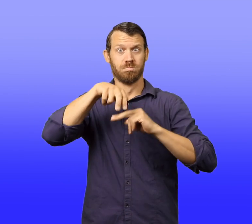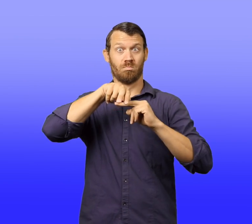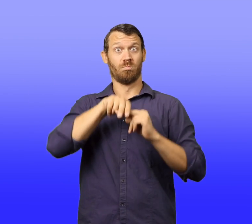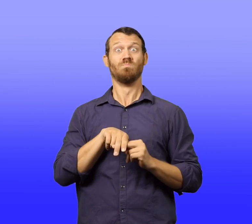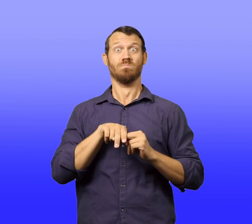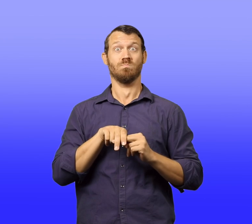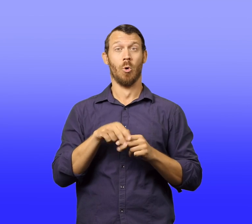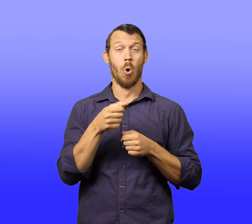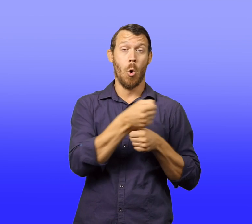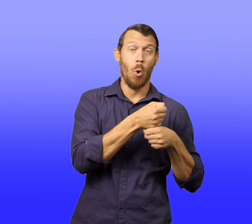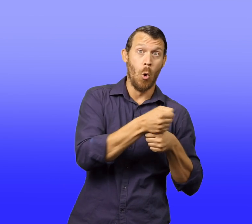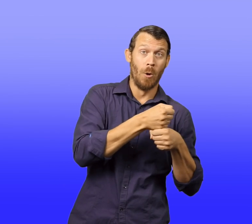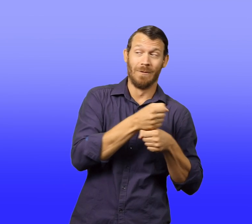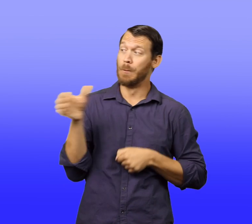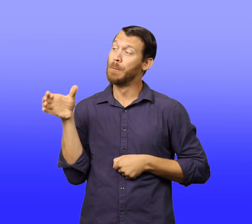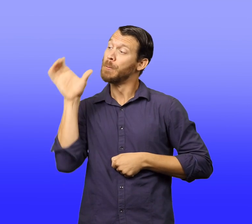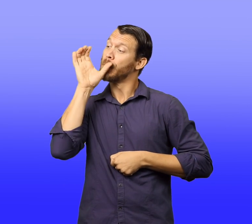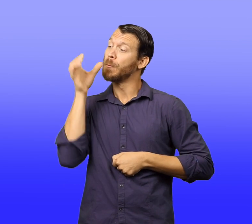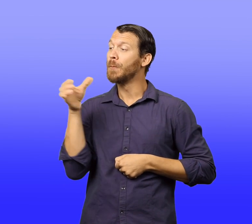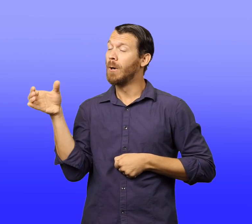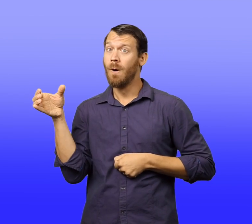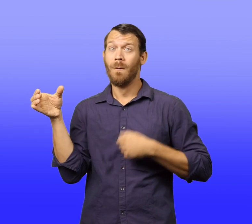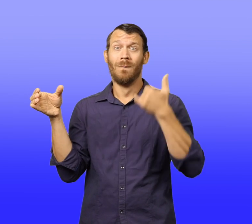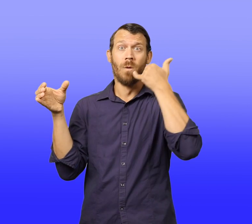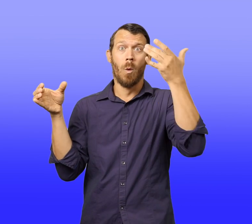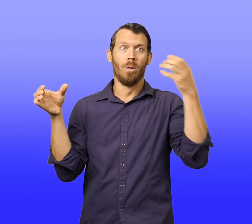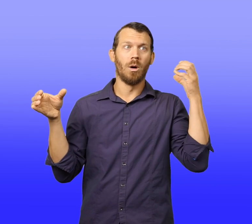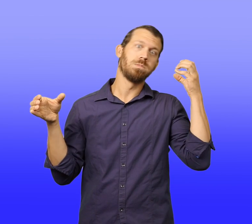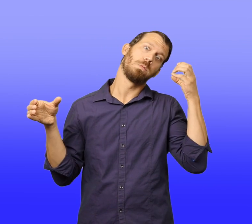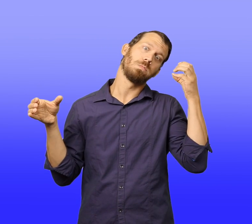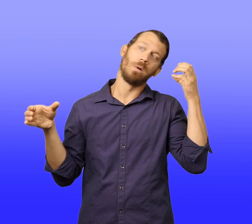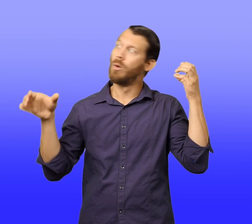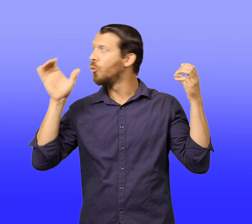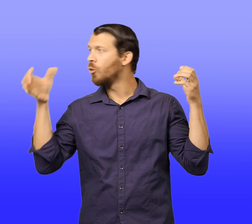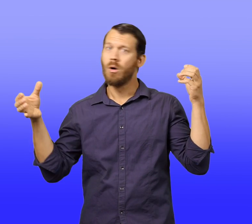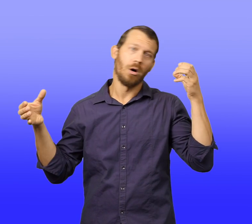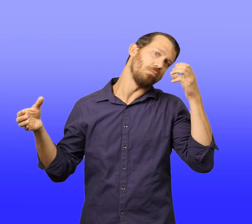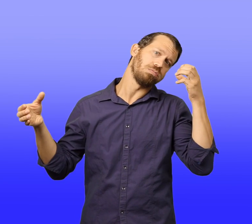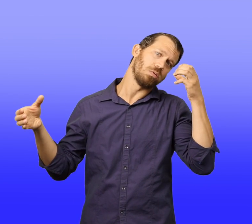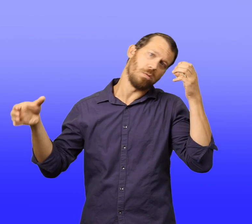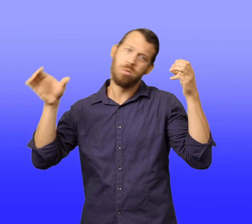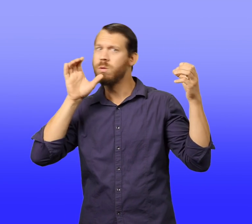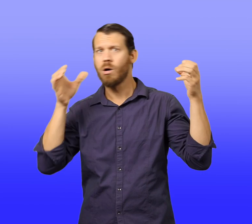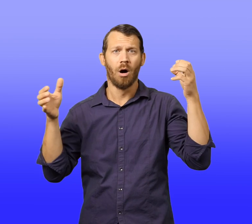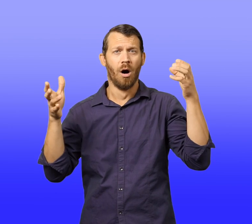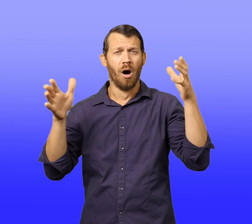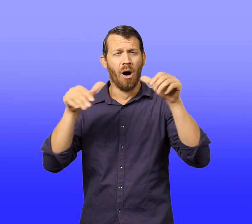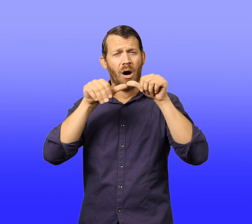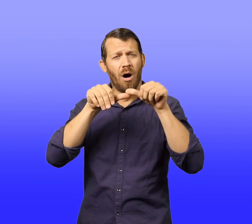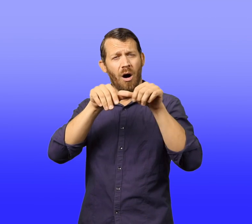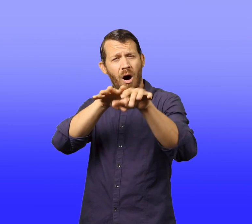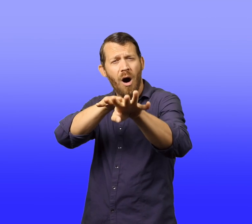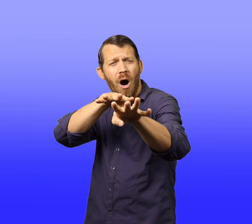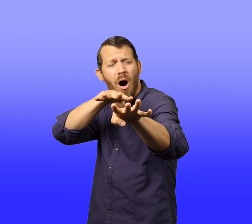Every driver had a car, phone in the one hand and a big cup of coffee in the other.